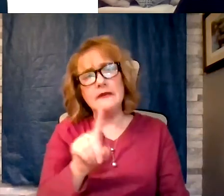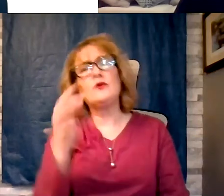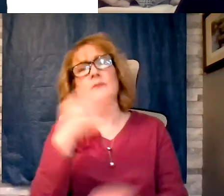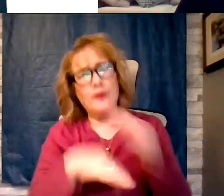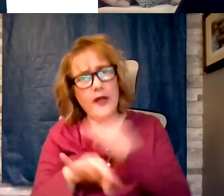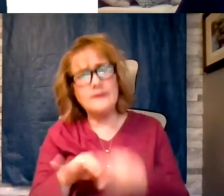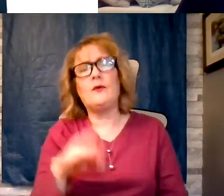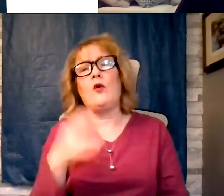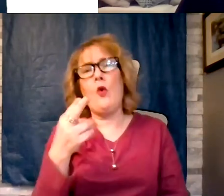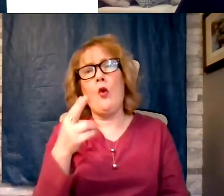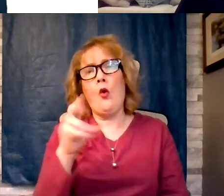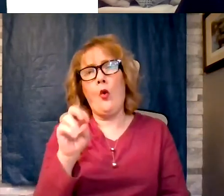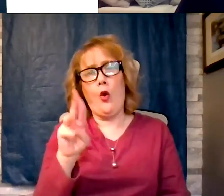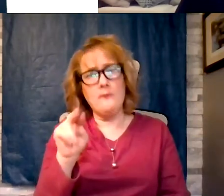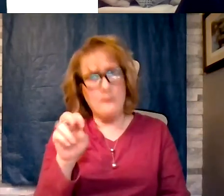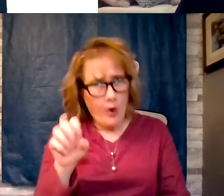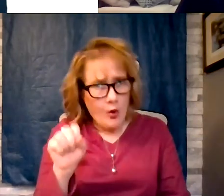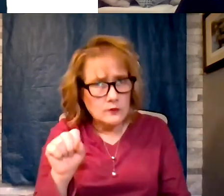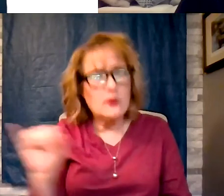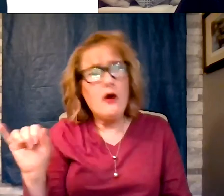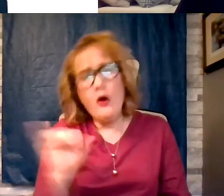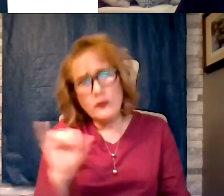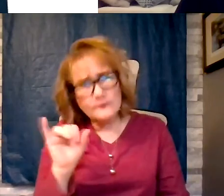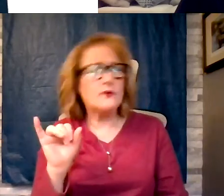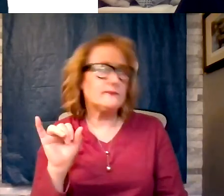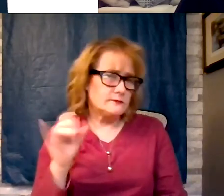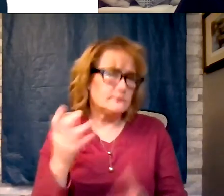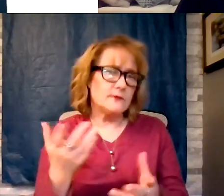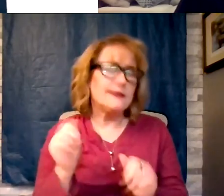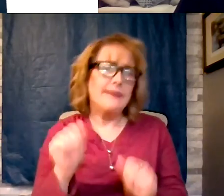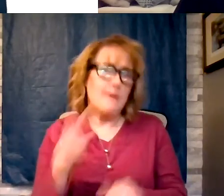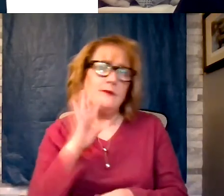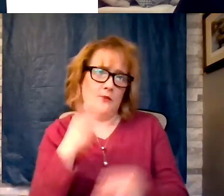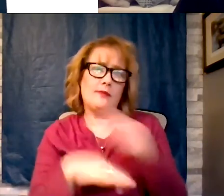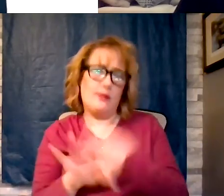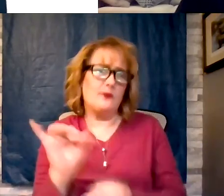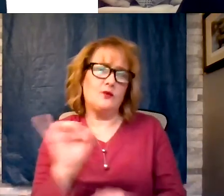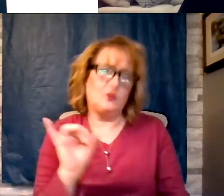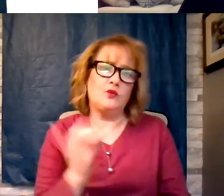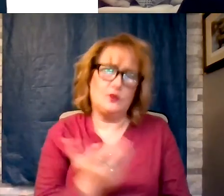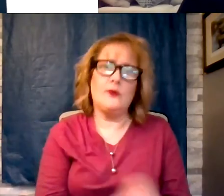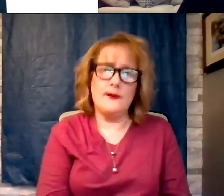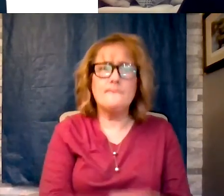are also replaceable. I will ask a couple more